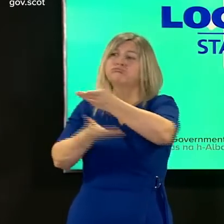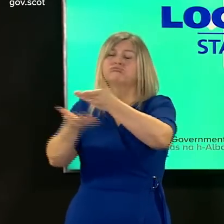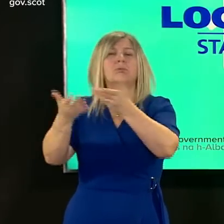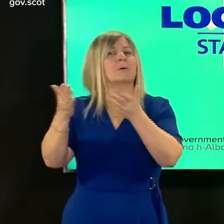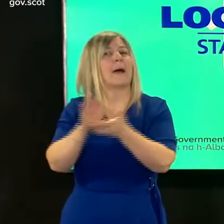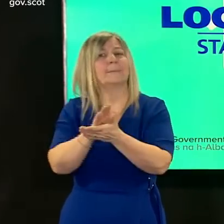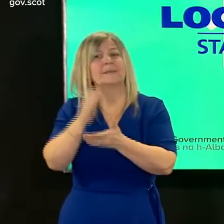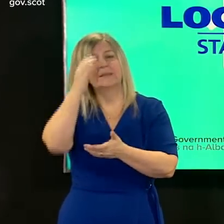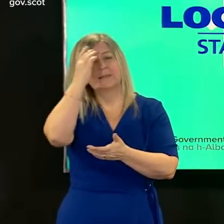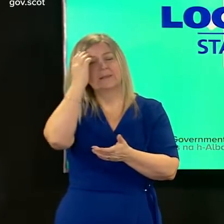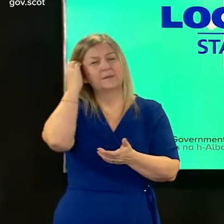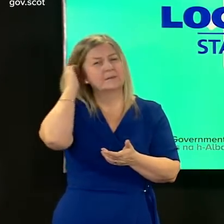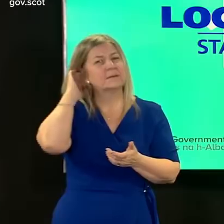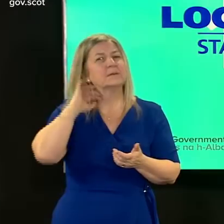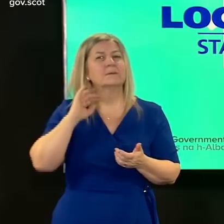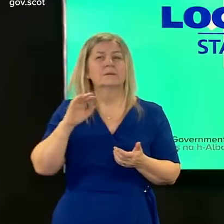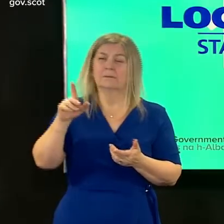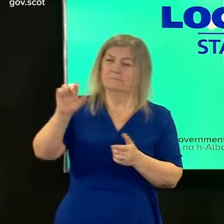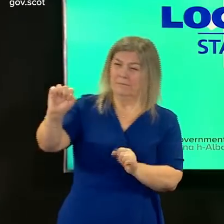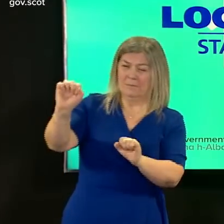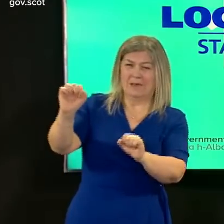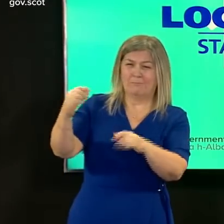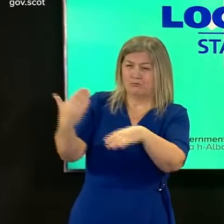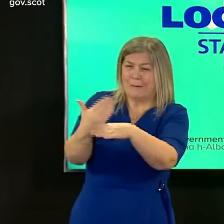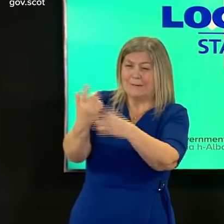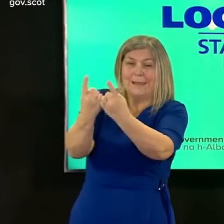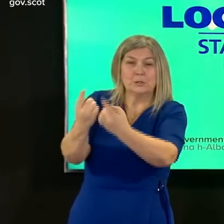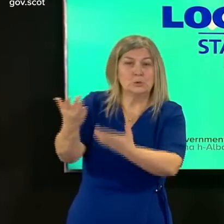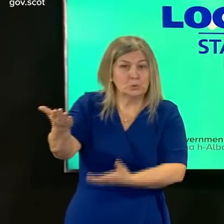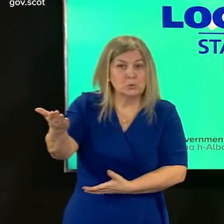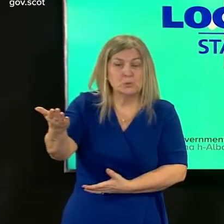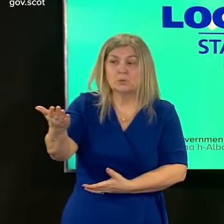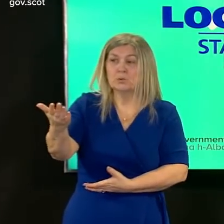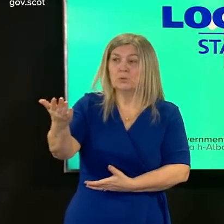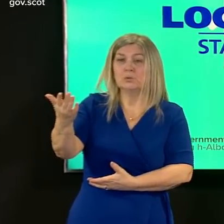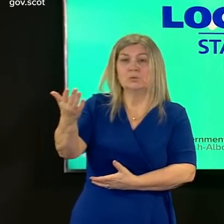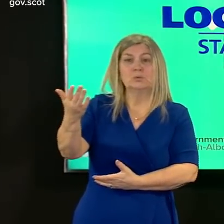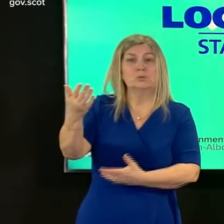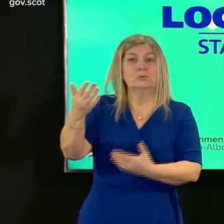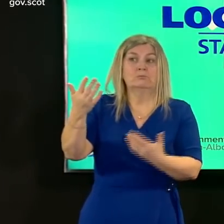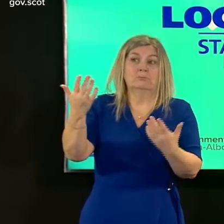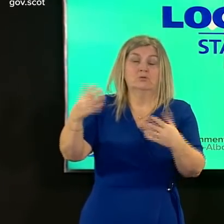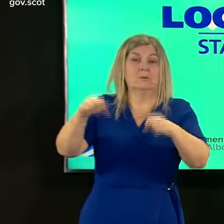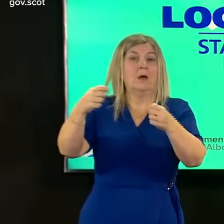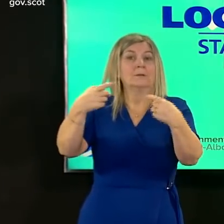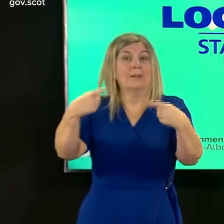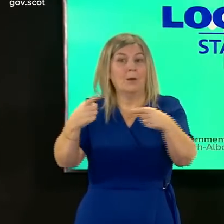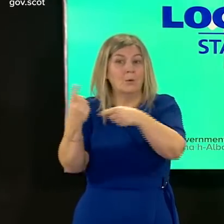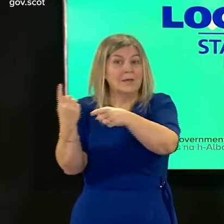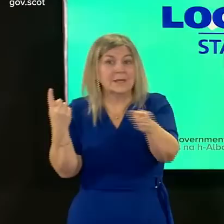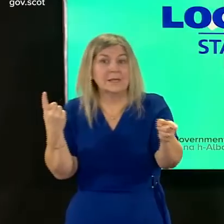provided support if they've got practical problems in implementing it just last week barchester a